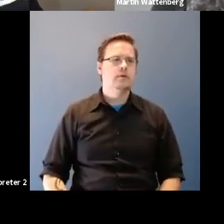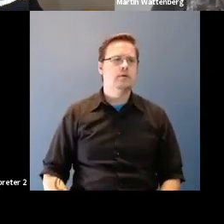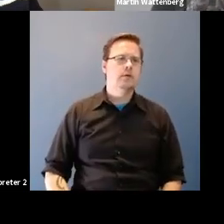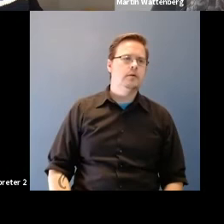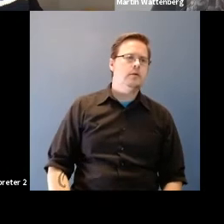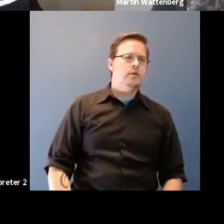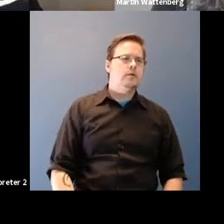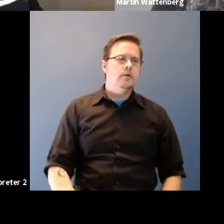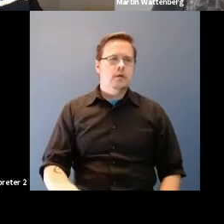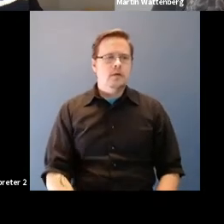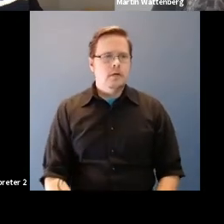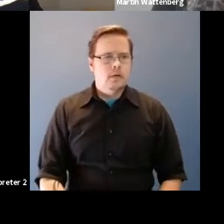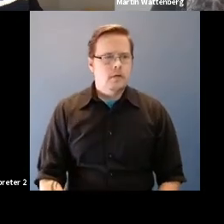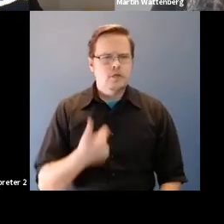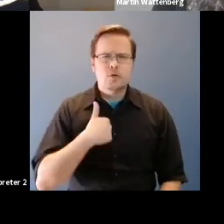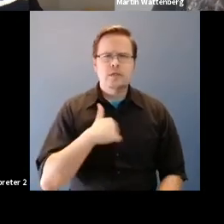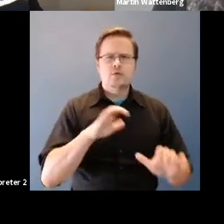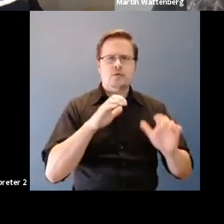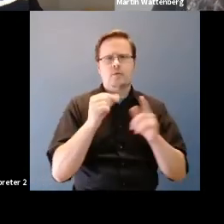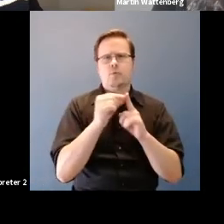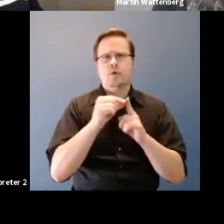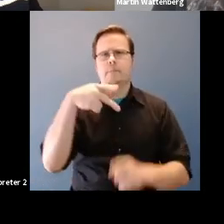Martin Wattenberg: So in our group, but so let's put in the word care and see what happens.